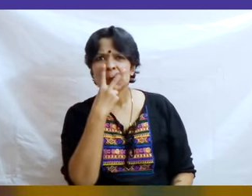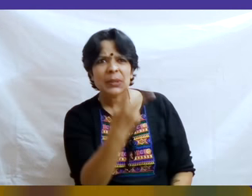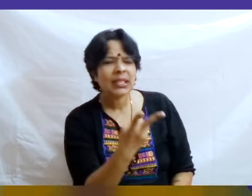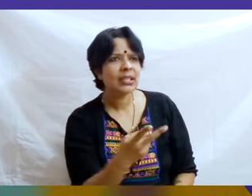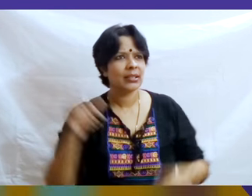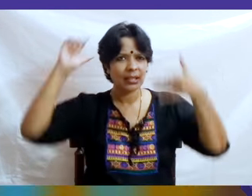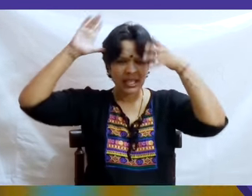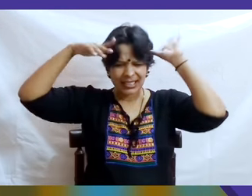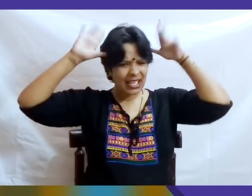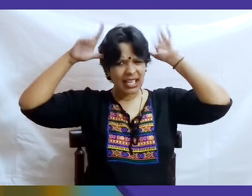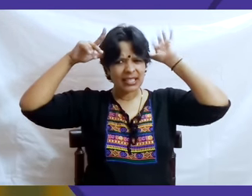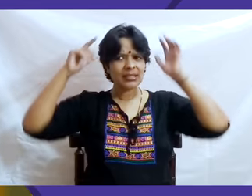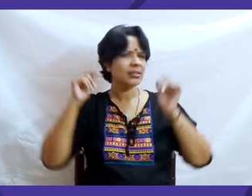that he began to kick and bray